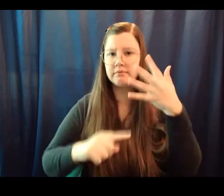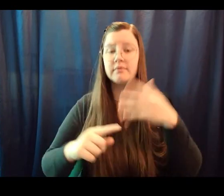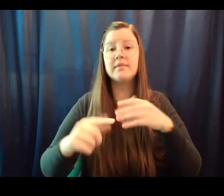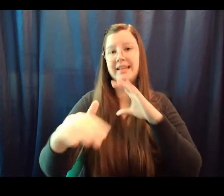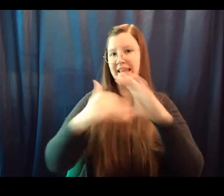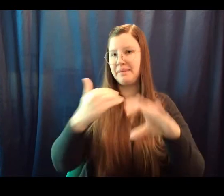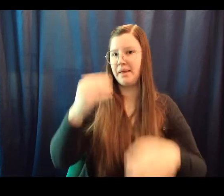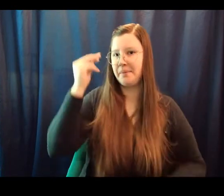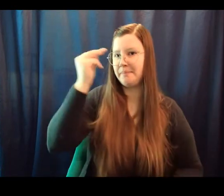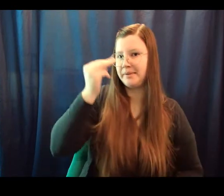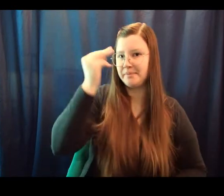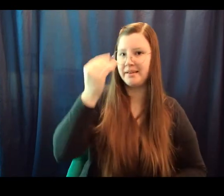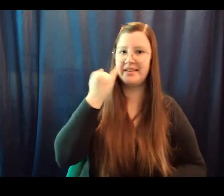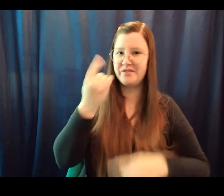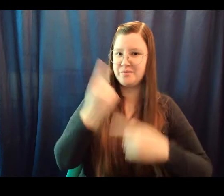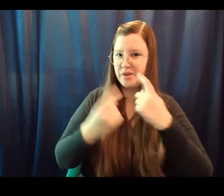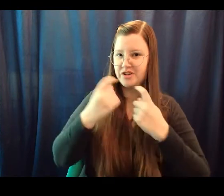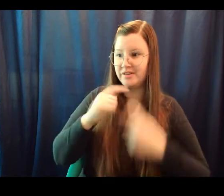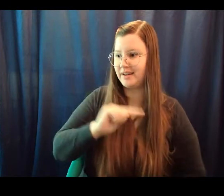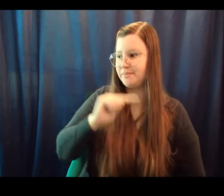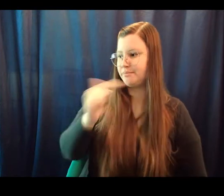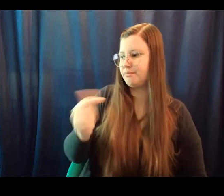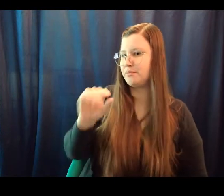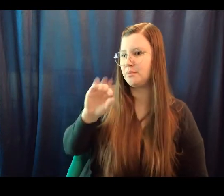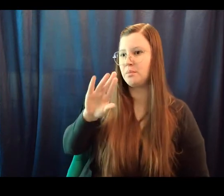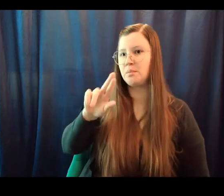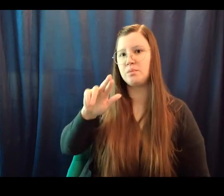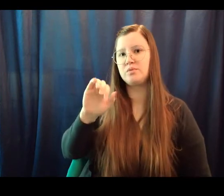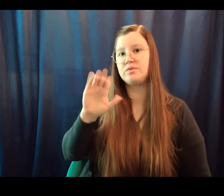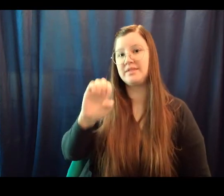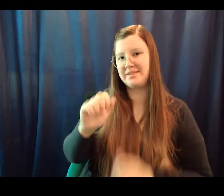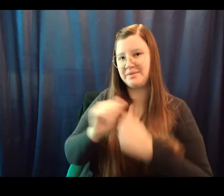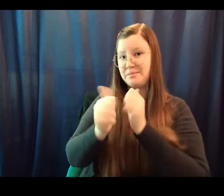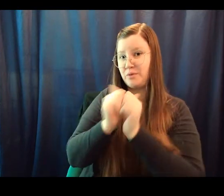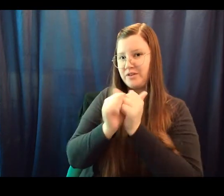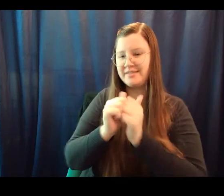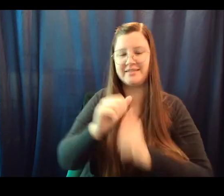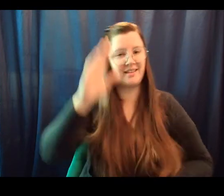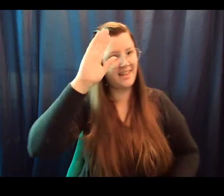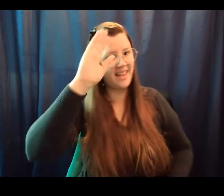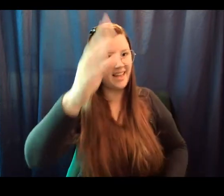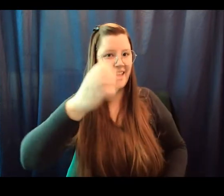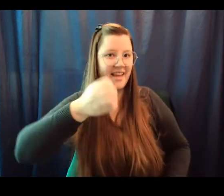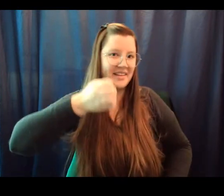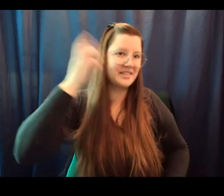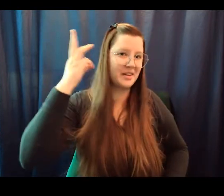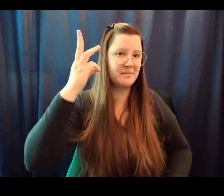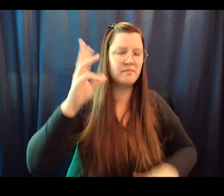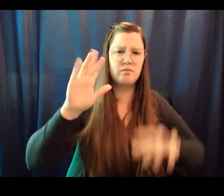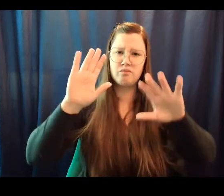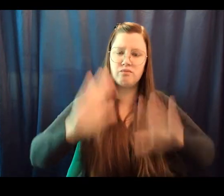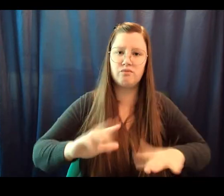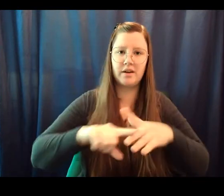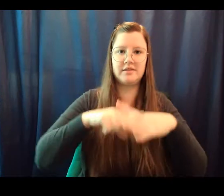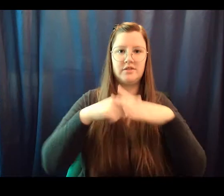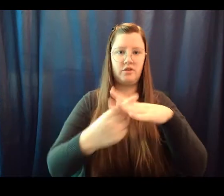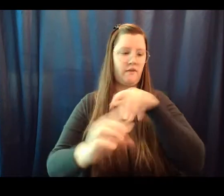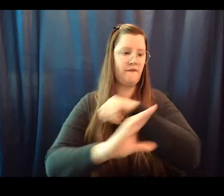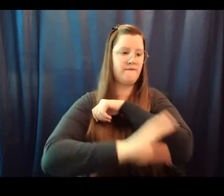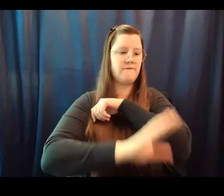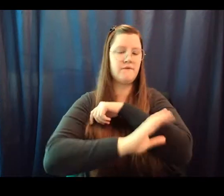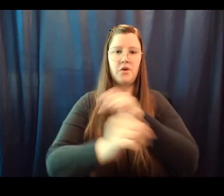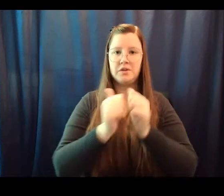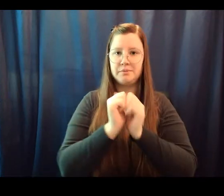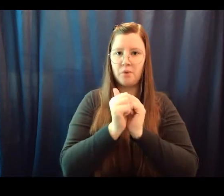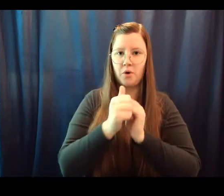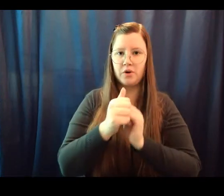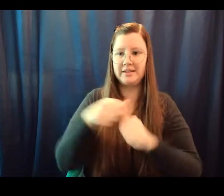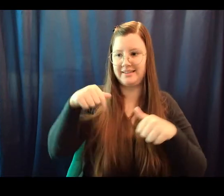Hi EWHS! We had a great start to fall sports this week! If you're still interested in joining any of